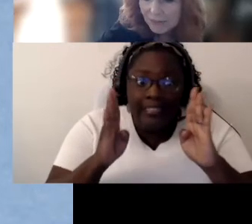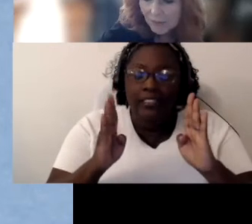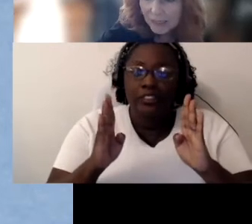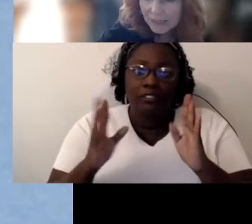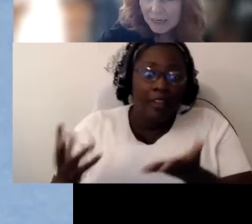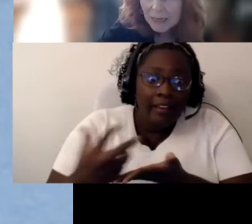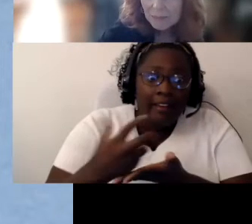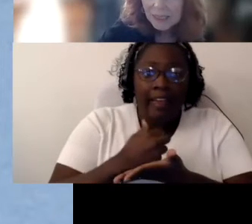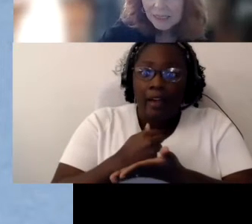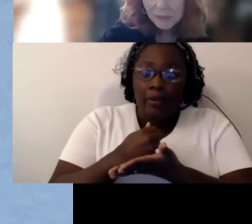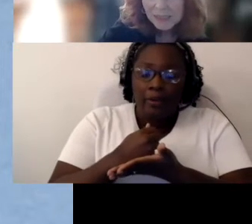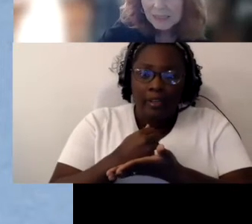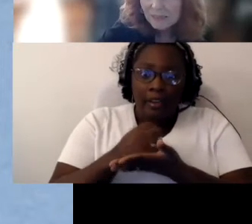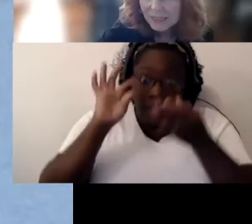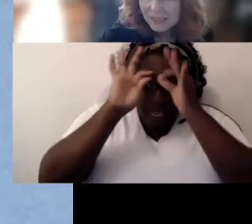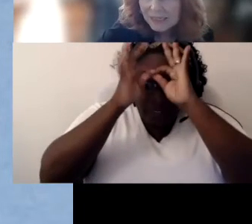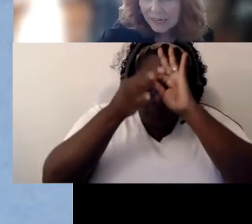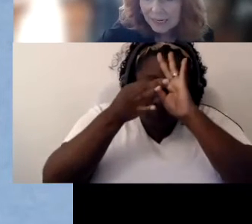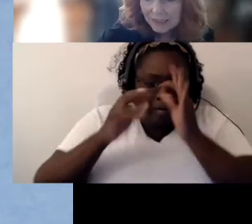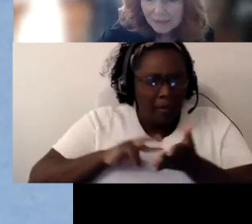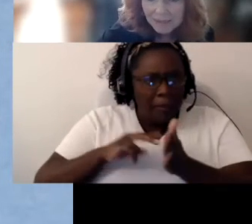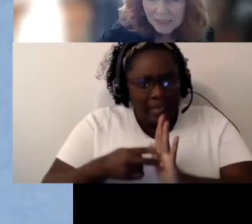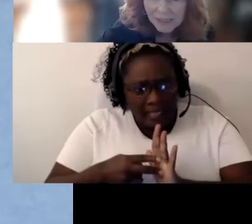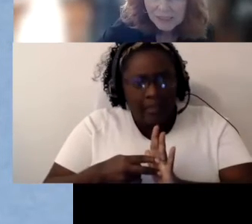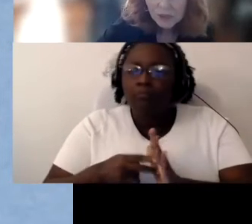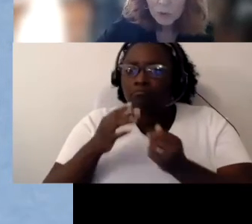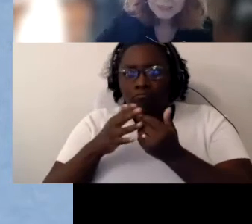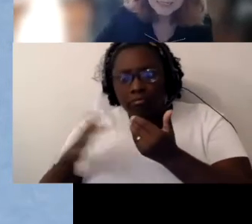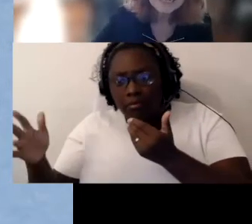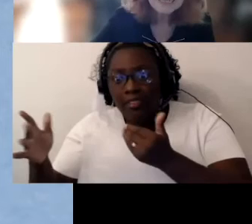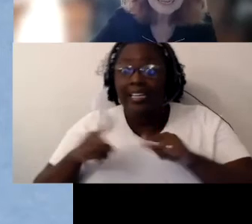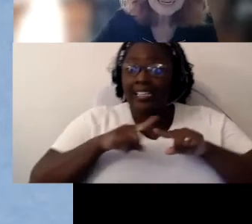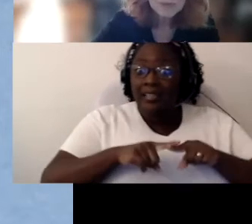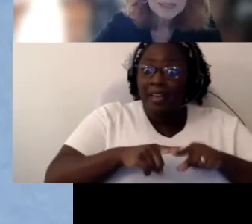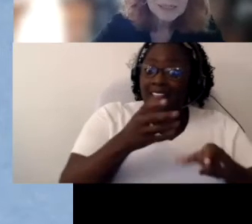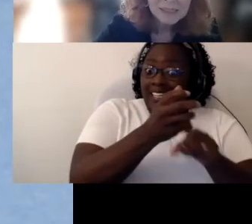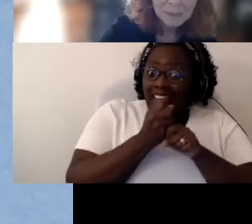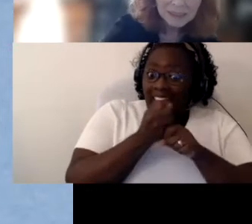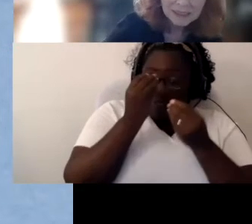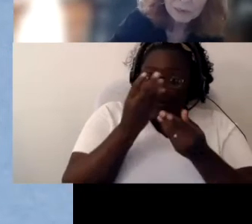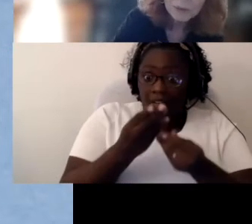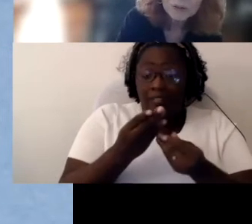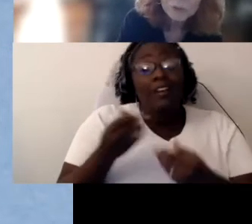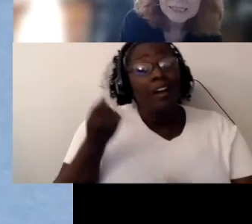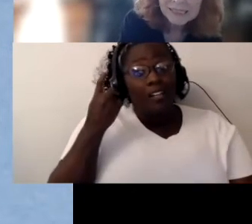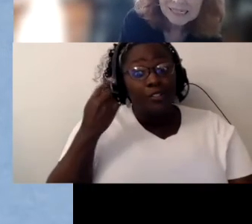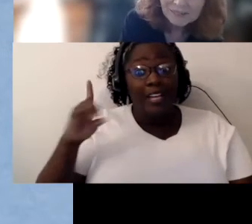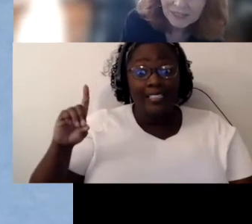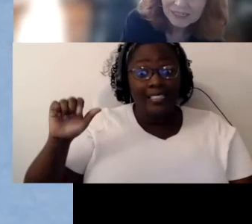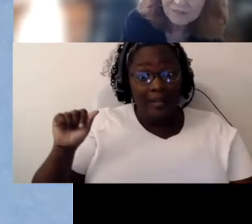of that because receiving is the gate. So we're dealing again with a disability where